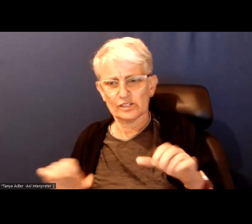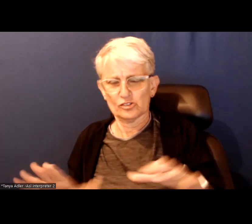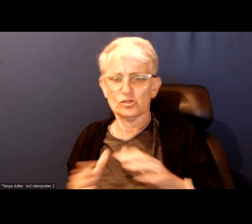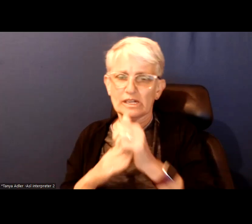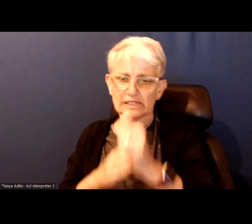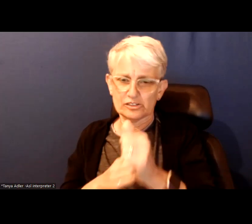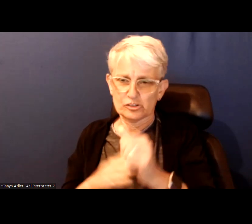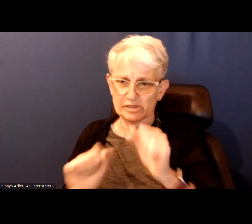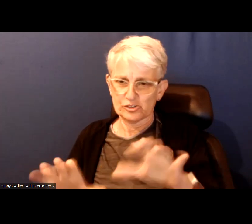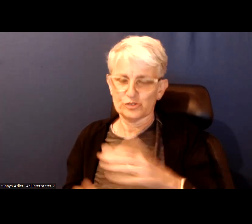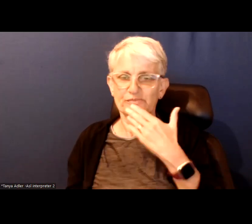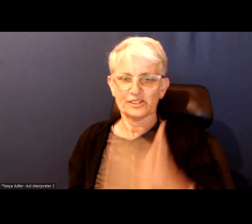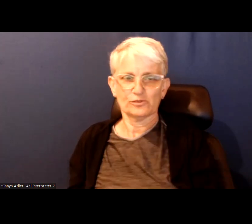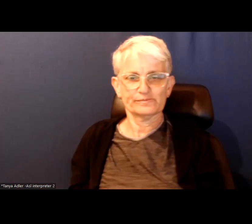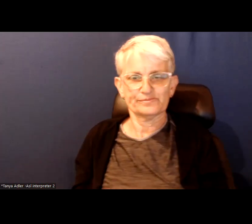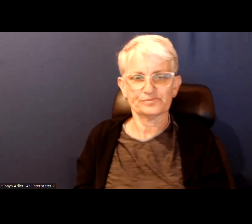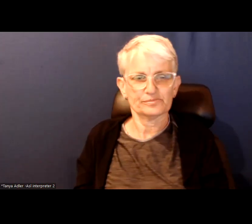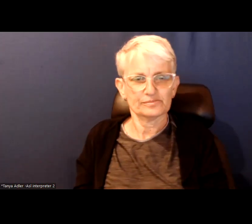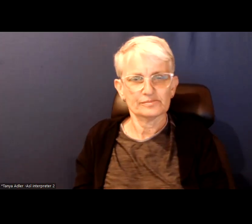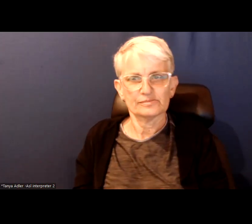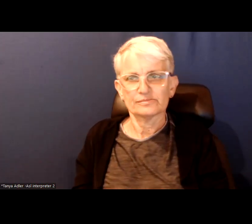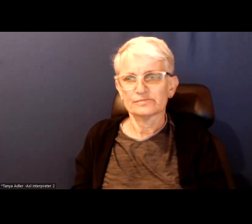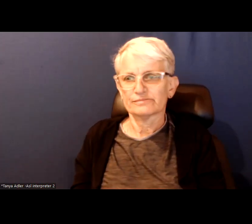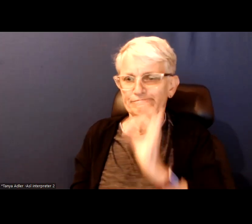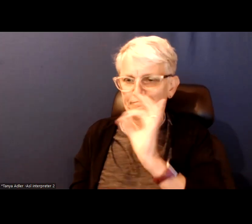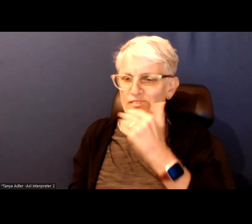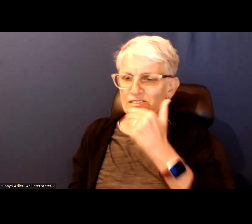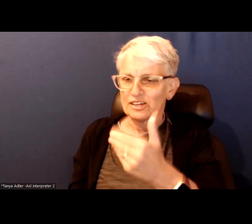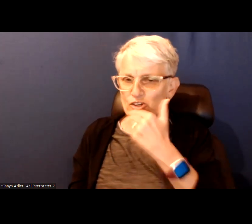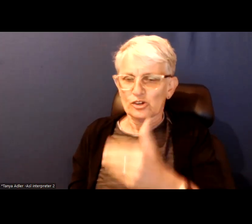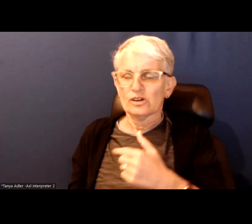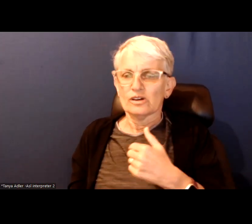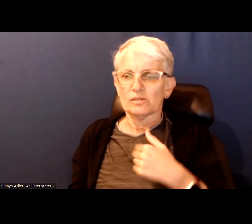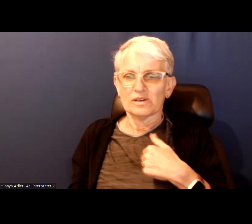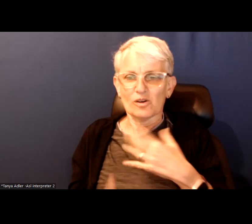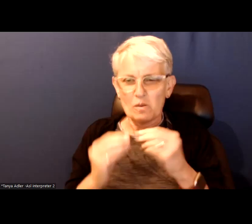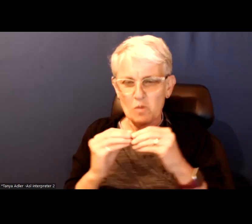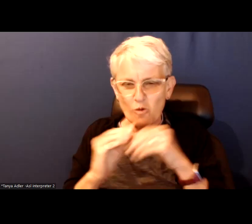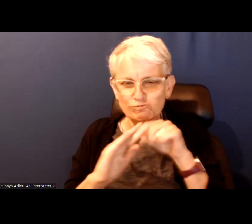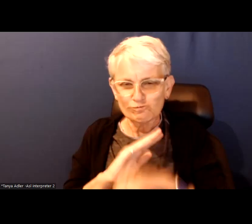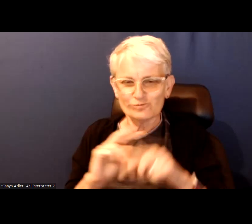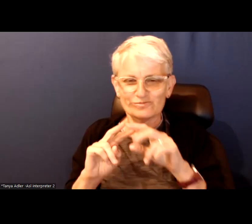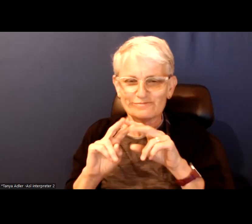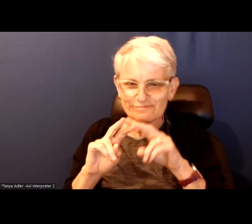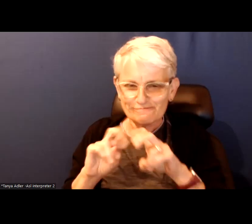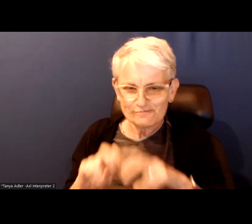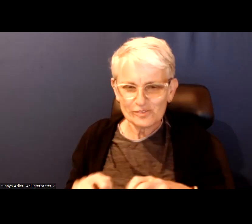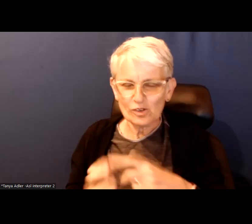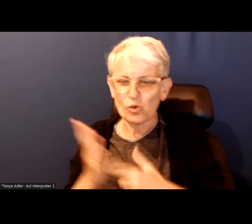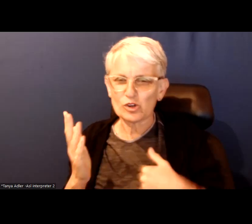That is great Heather, thank you so much. I am looking forward to diving into some of the details of what we hope for from the next